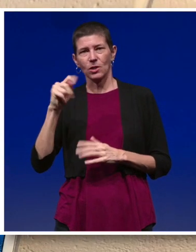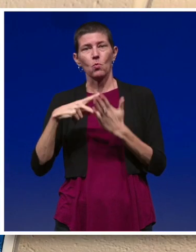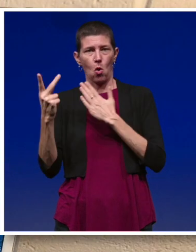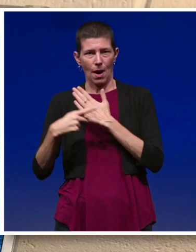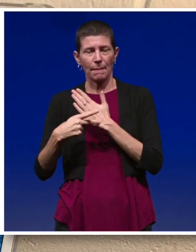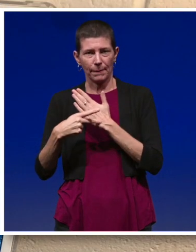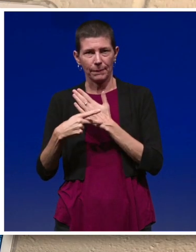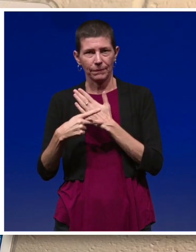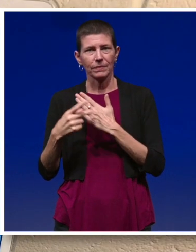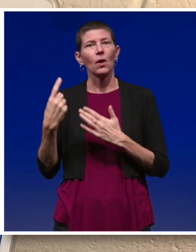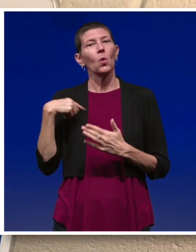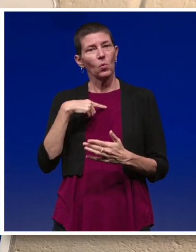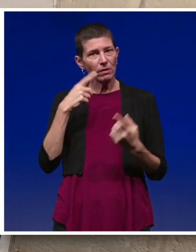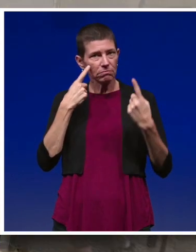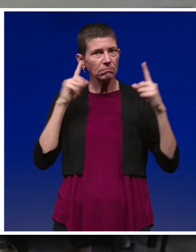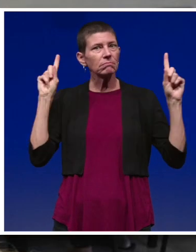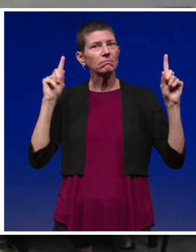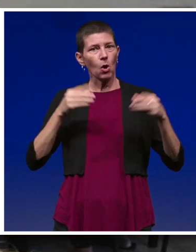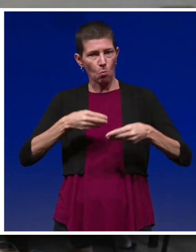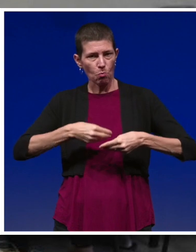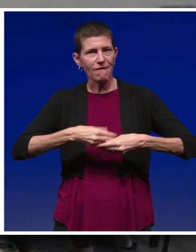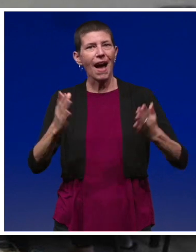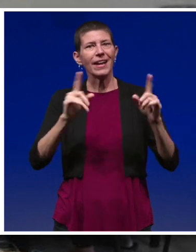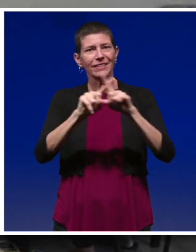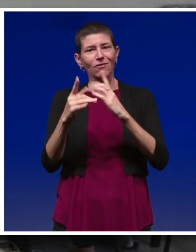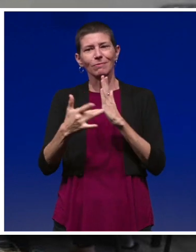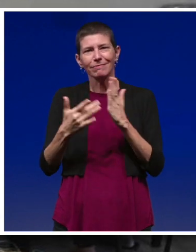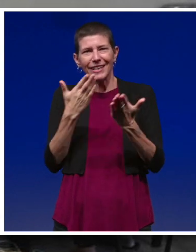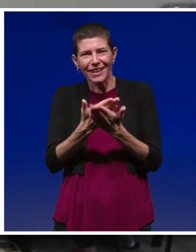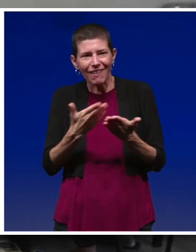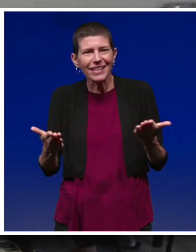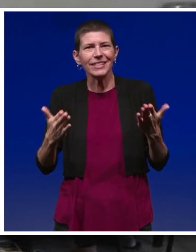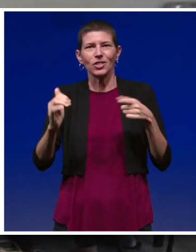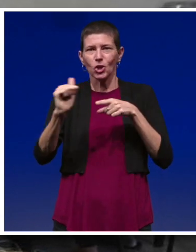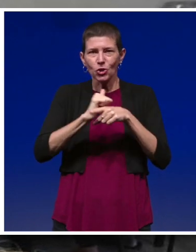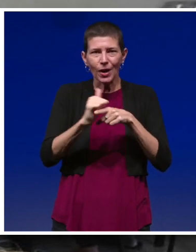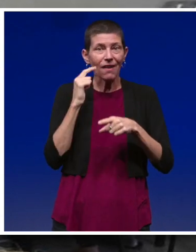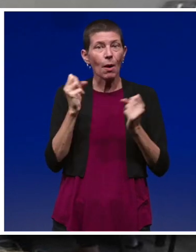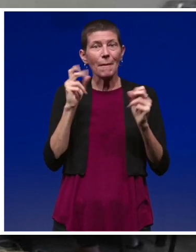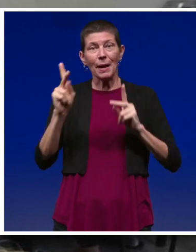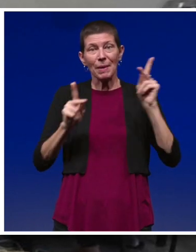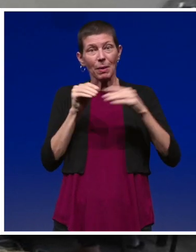We successfully provided devices and training to many people in their homes